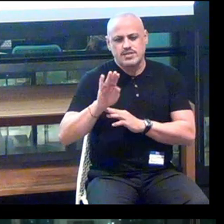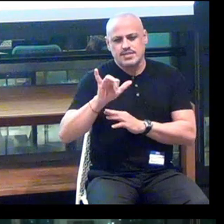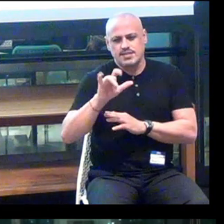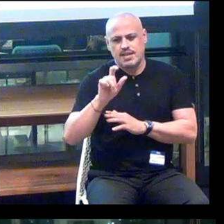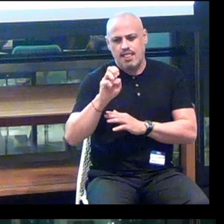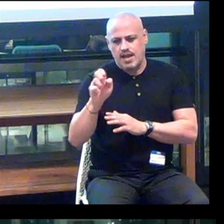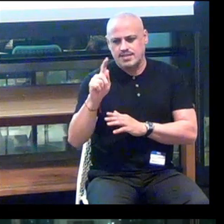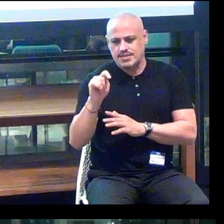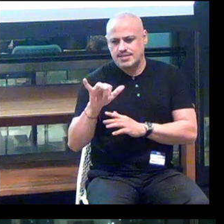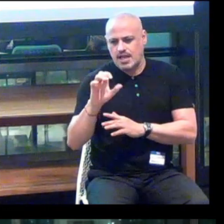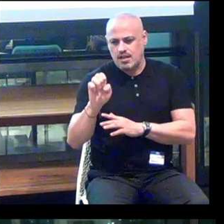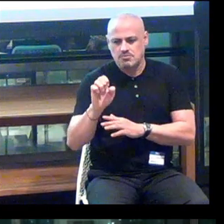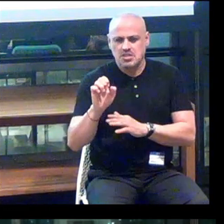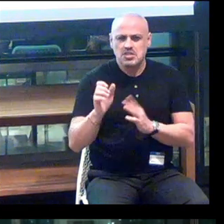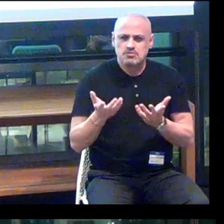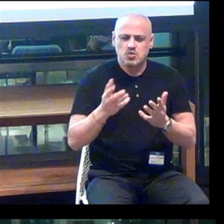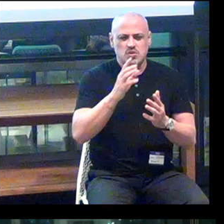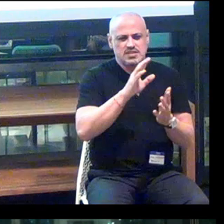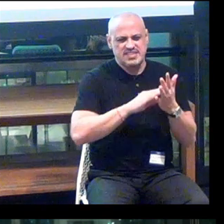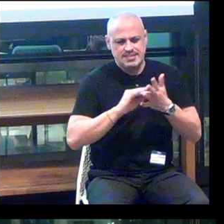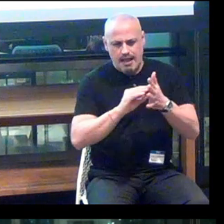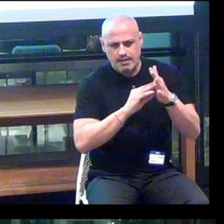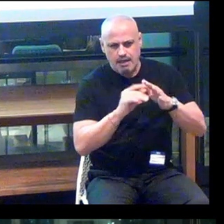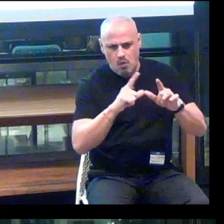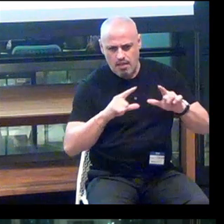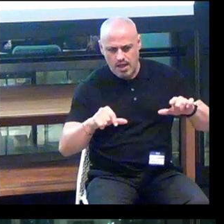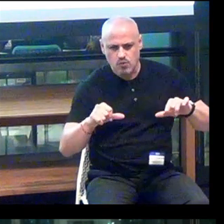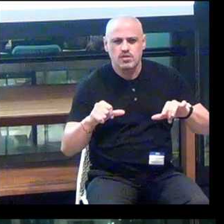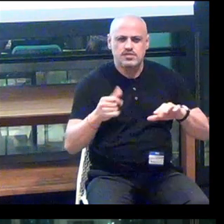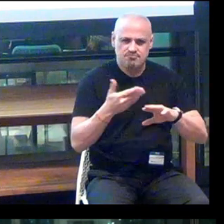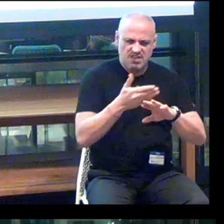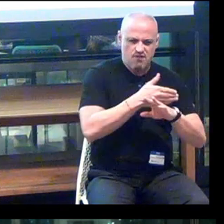a novel tactile language and a precursor to Braille.